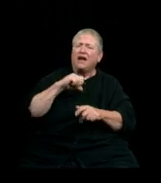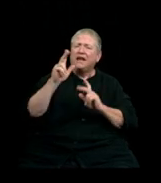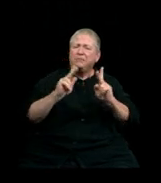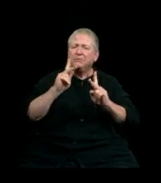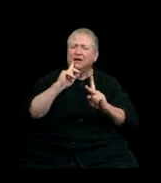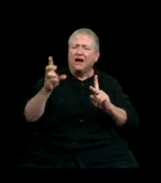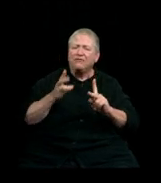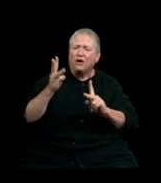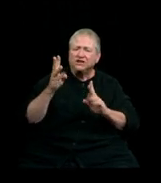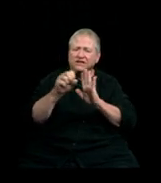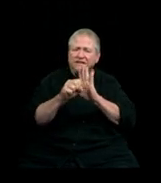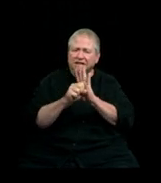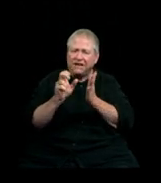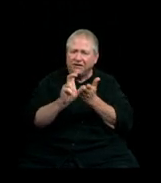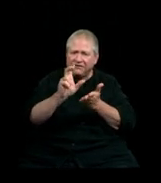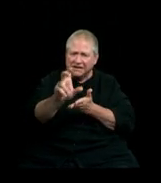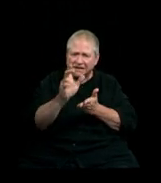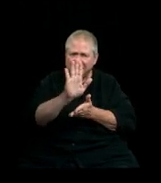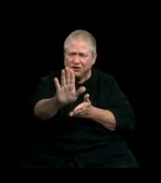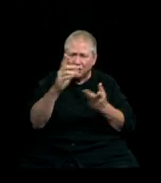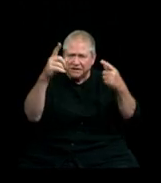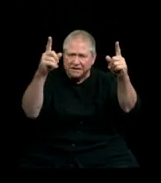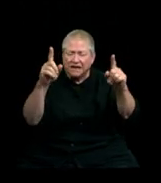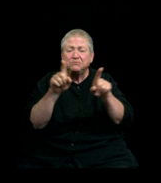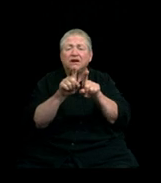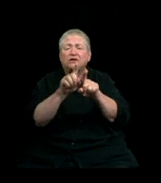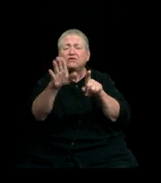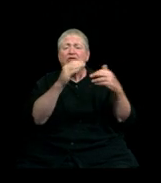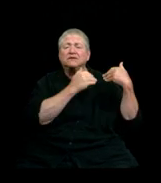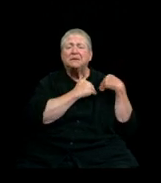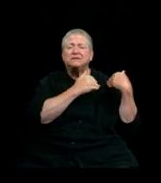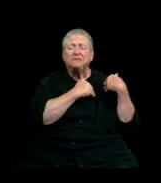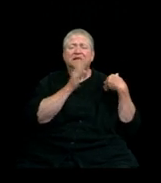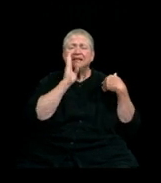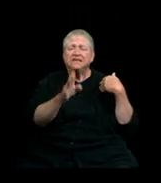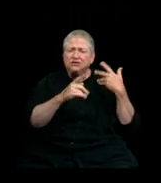but the opportunity and responsibility you have to think beyond yourself in using the gifts you have been given.